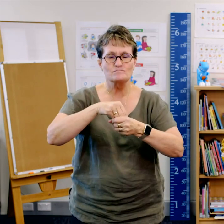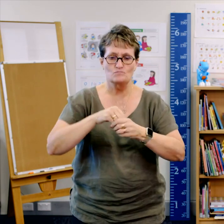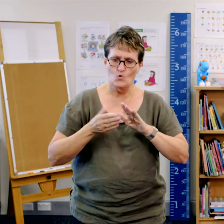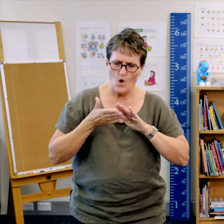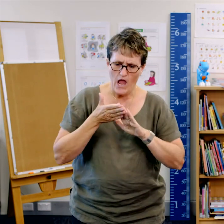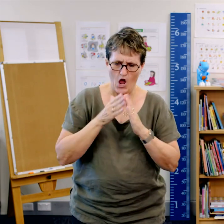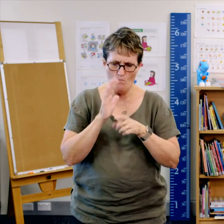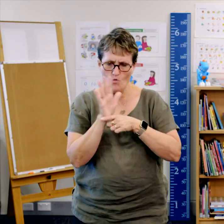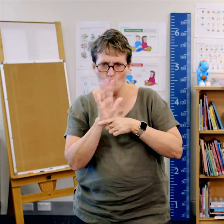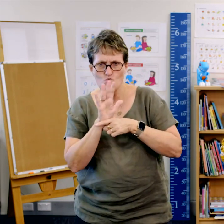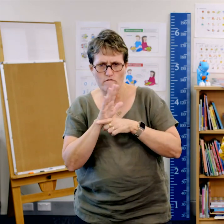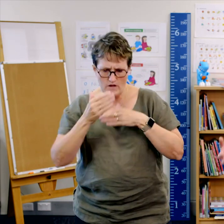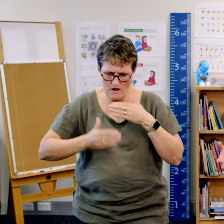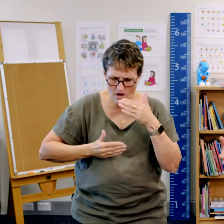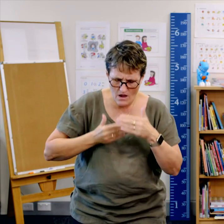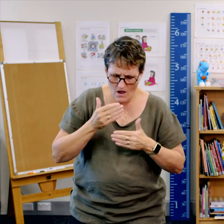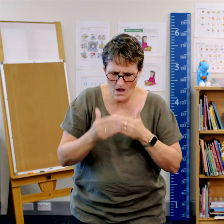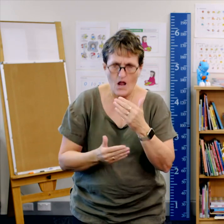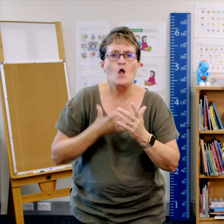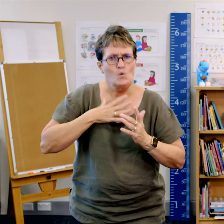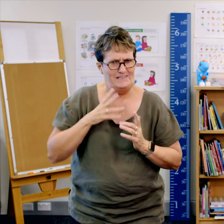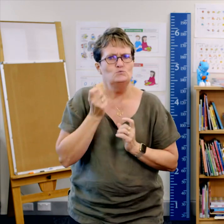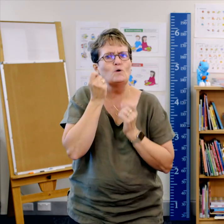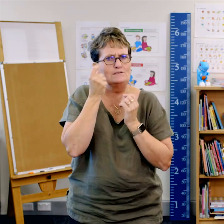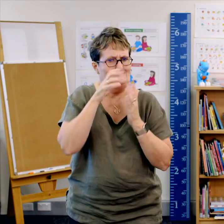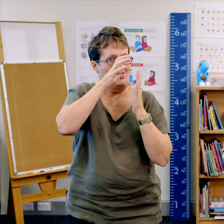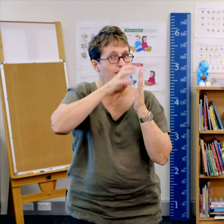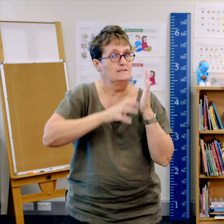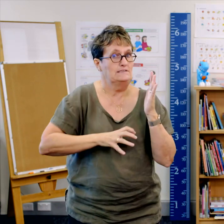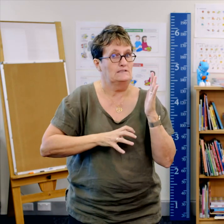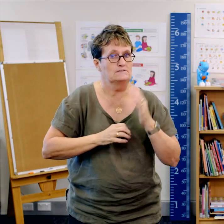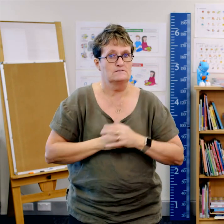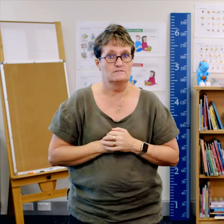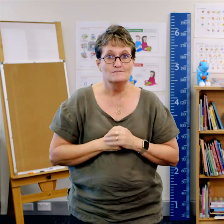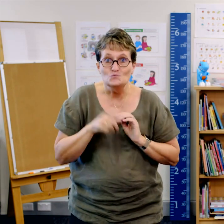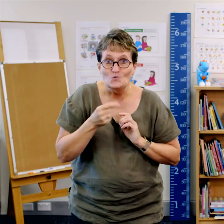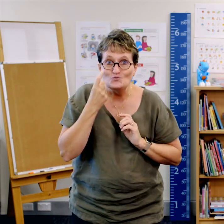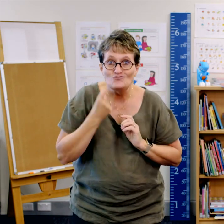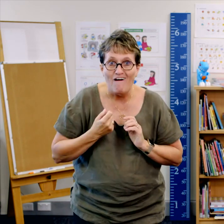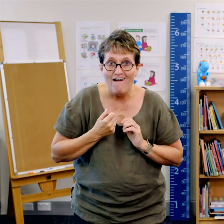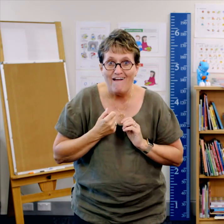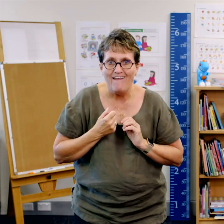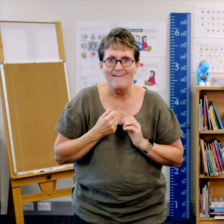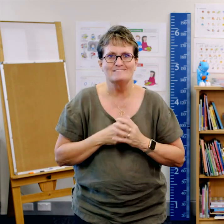we need to comprehend or understand the text. Would you like to have go?